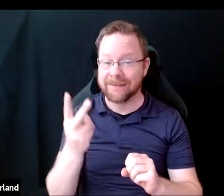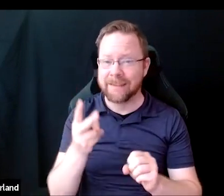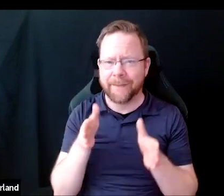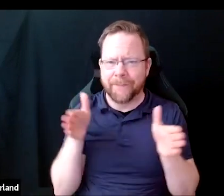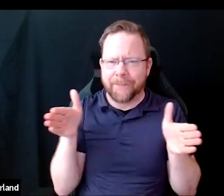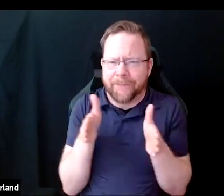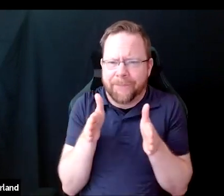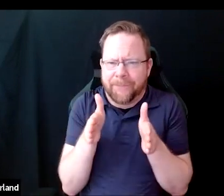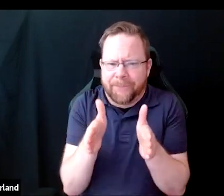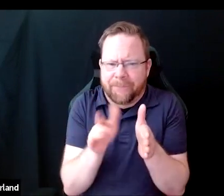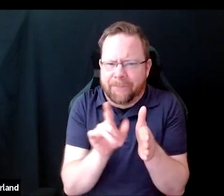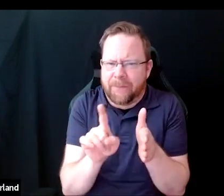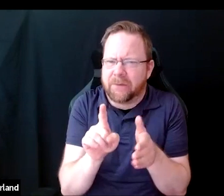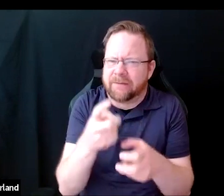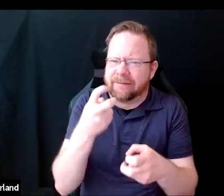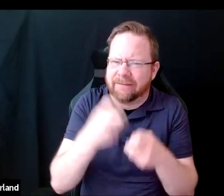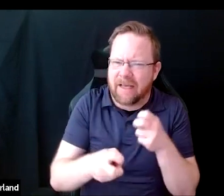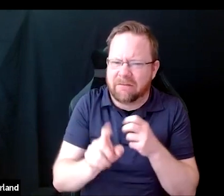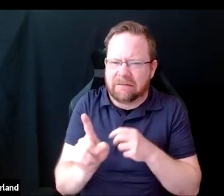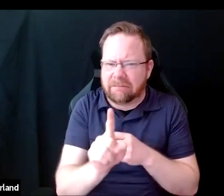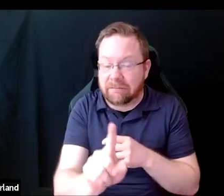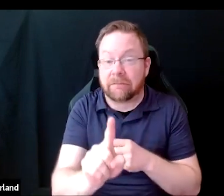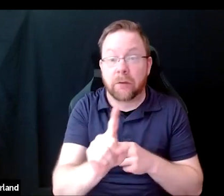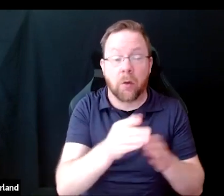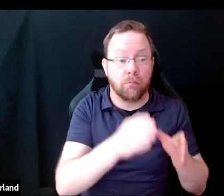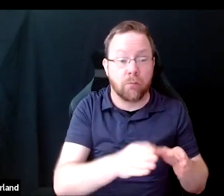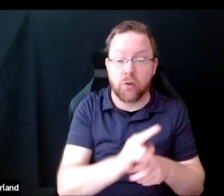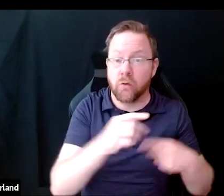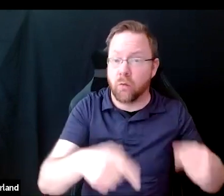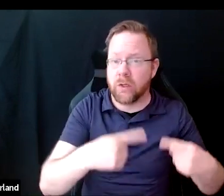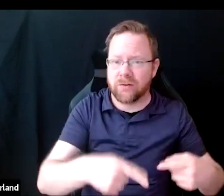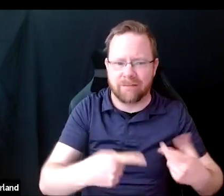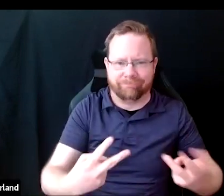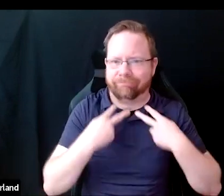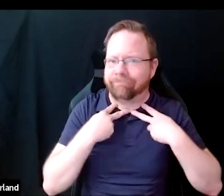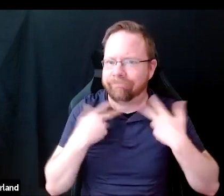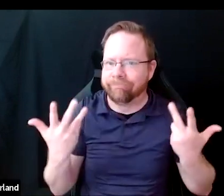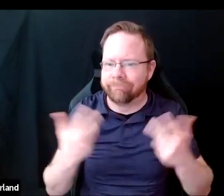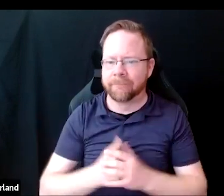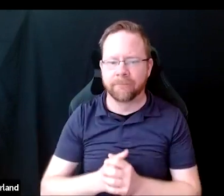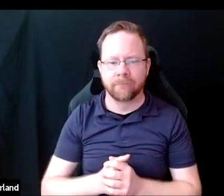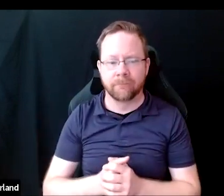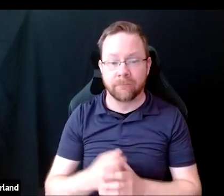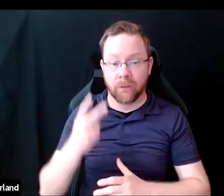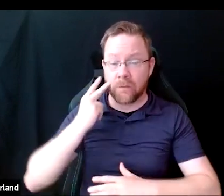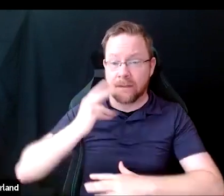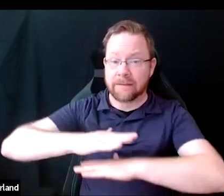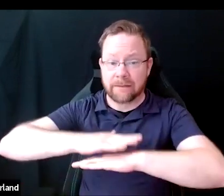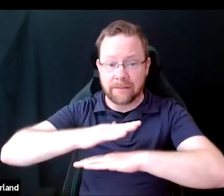and therefore, hard for people who use wheelchairs to navigate. We see that the benchtops and shelves are high,